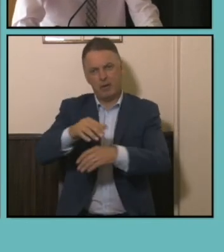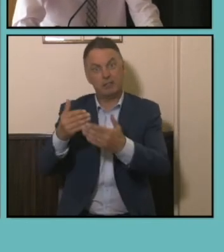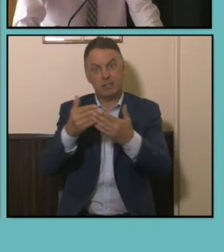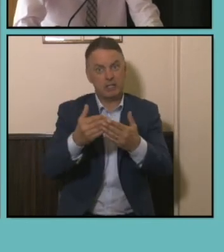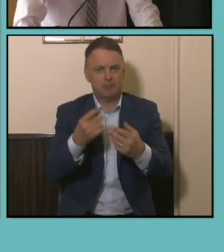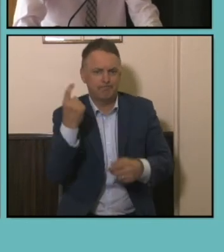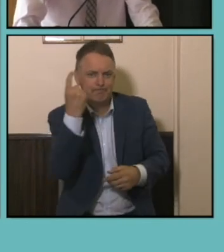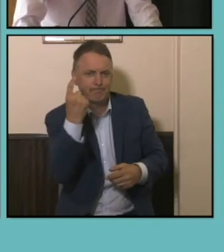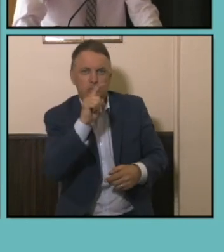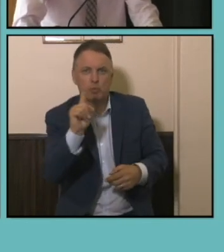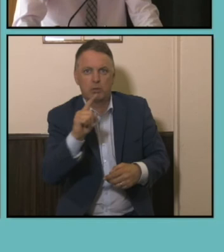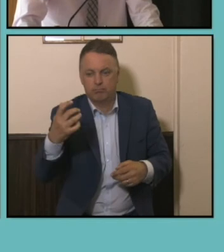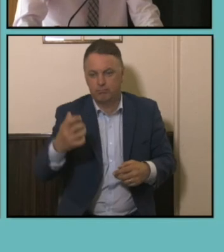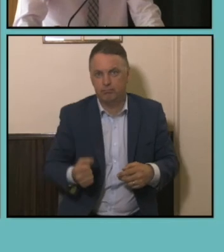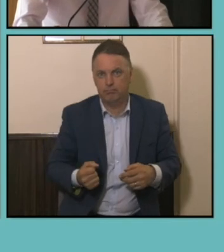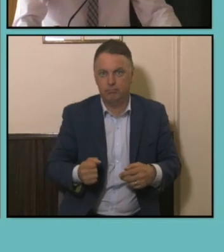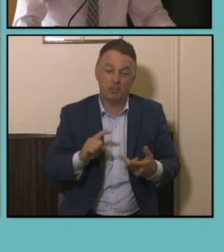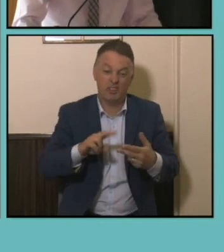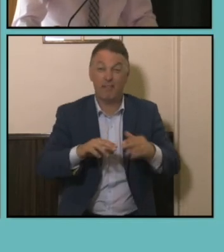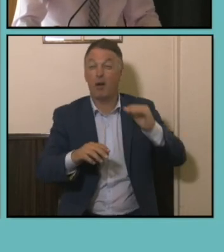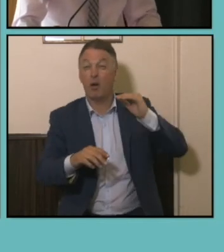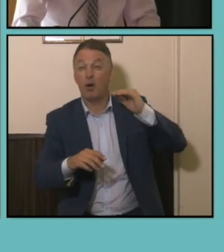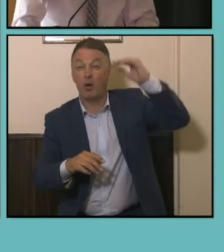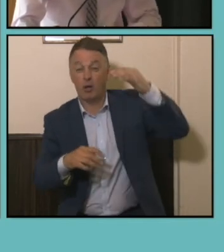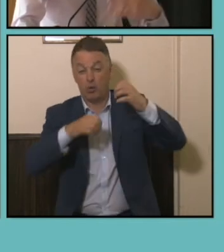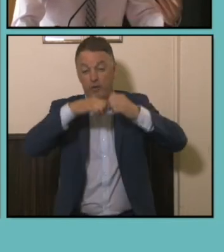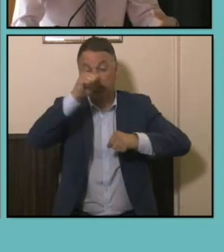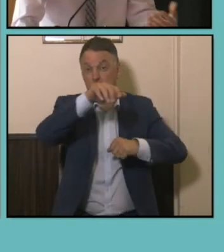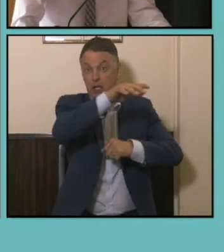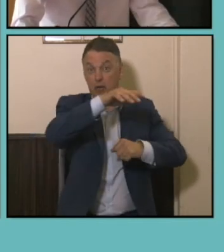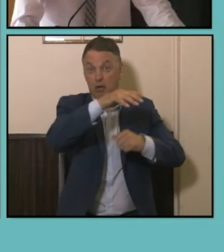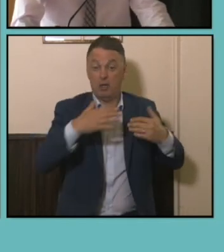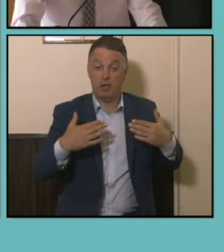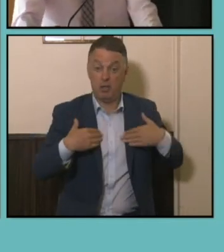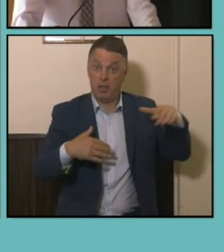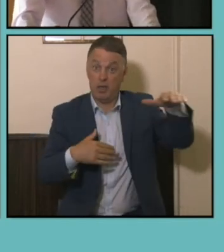very likely to be employed so I mean you think about my father is retired now but